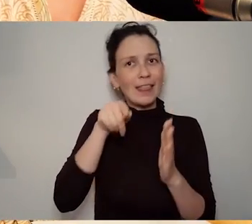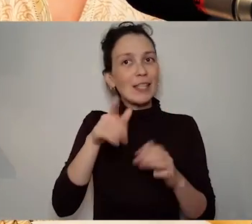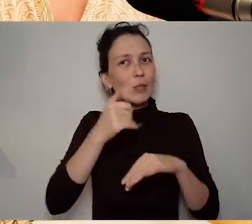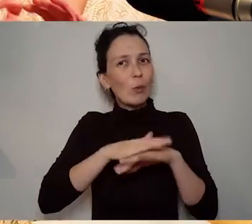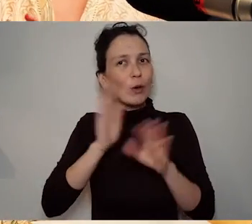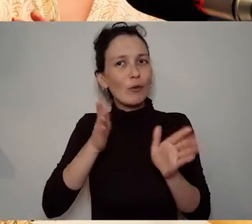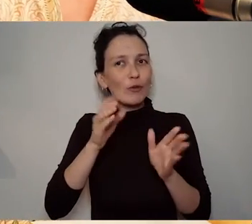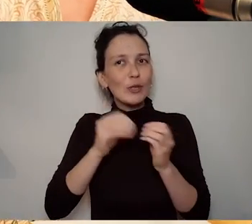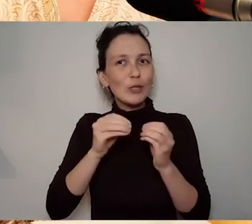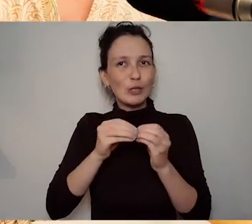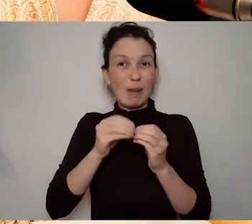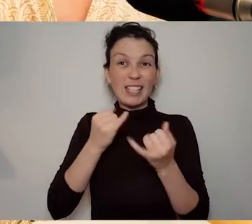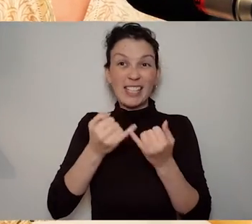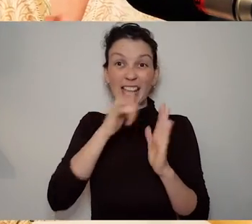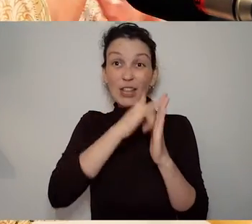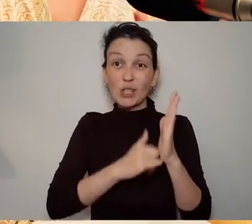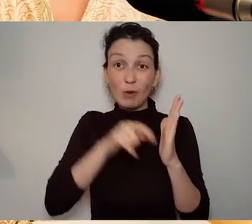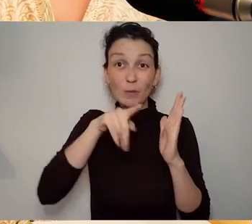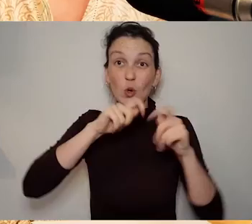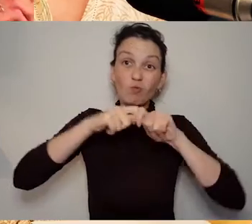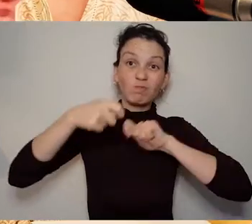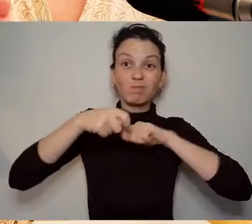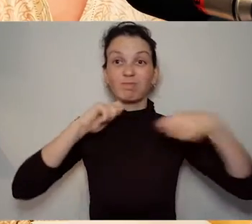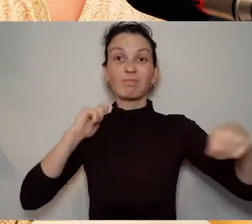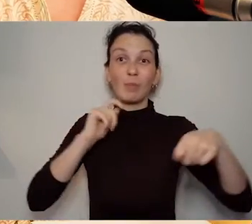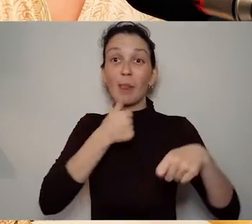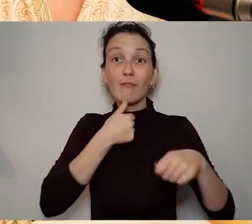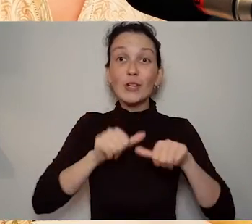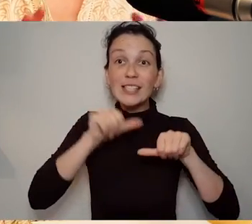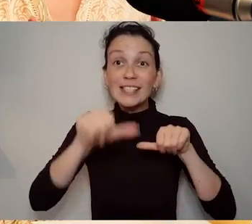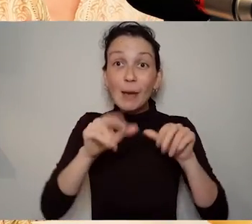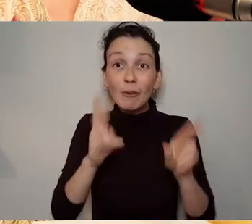end not only will we have lots of interesting conference papers and publications, but we'll